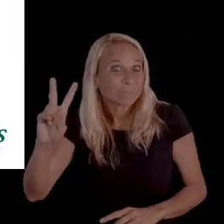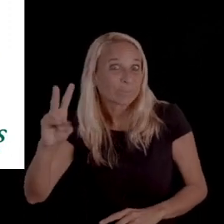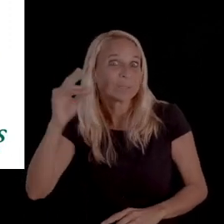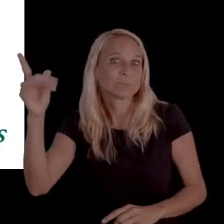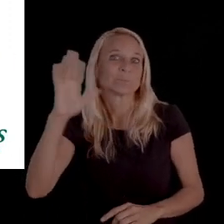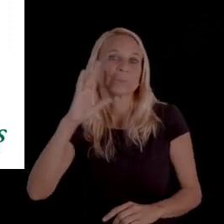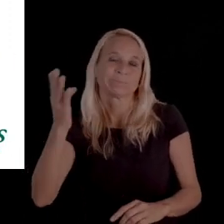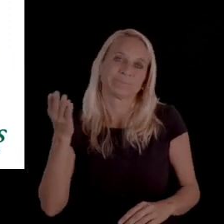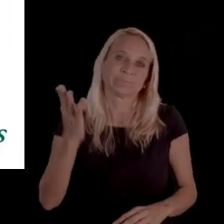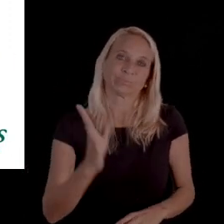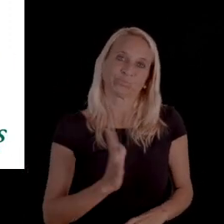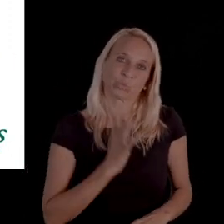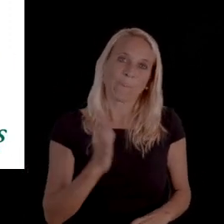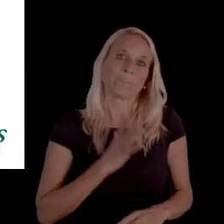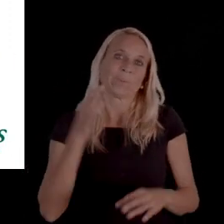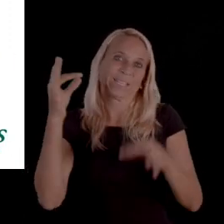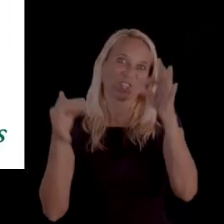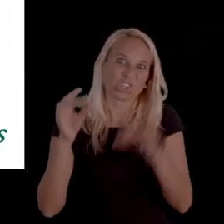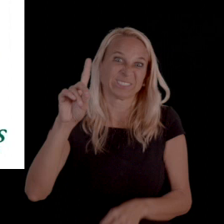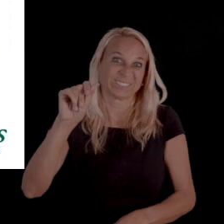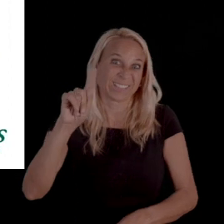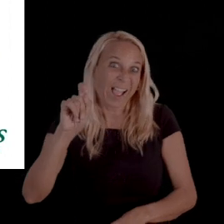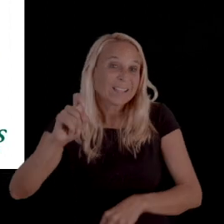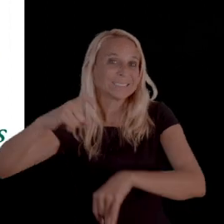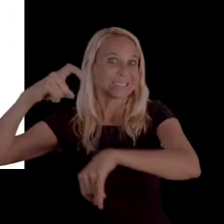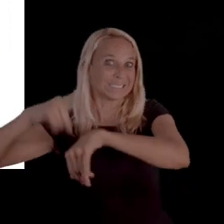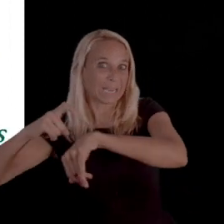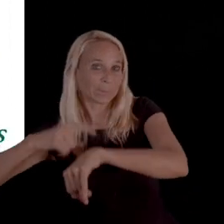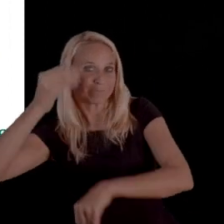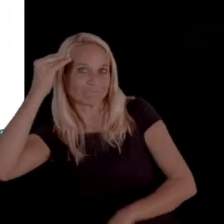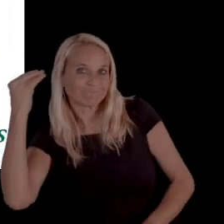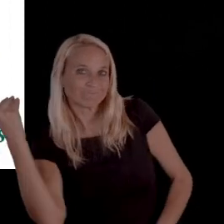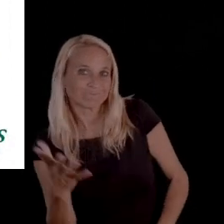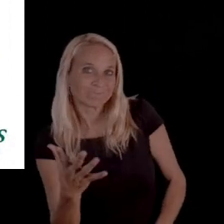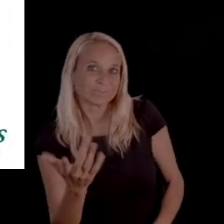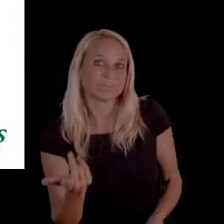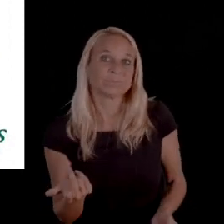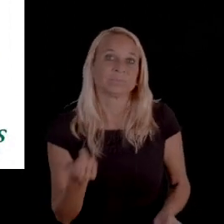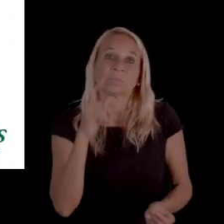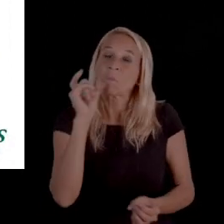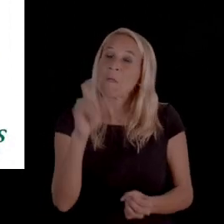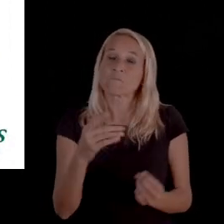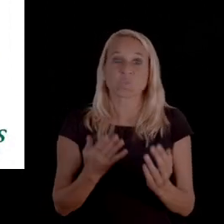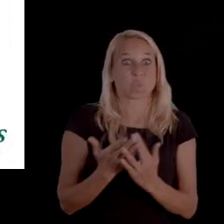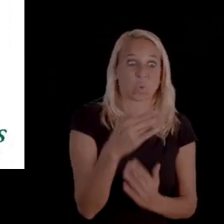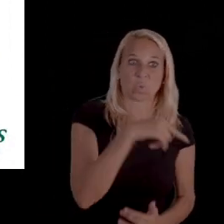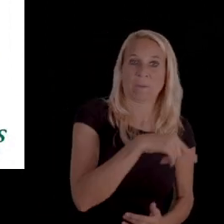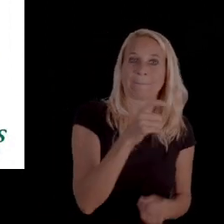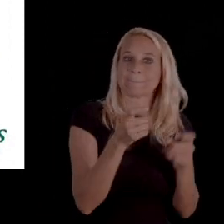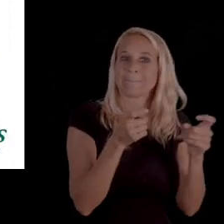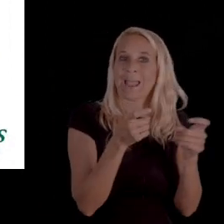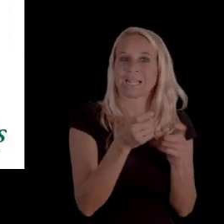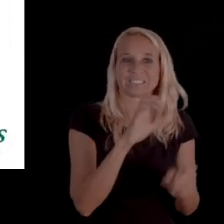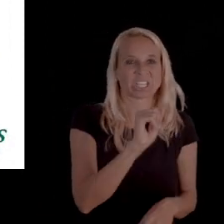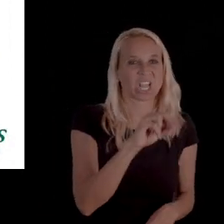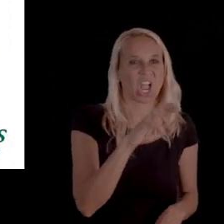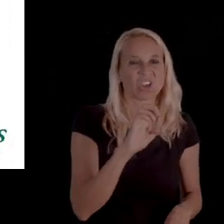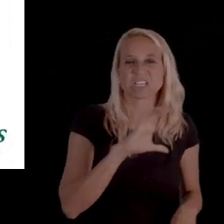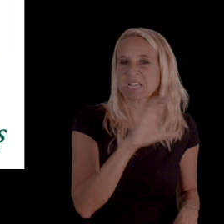and they will issue a formal fair hearing date and time. So, it doesn't necessarily go through